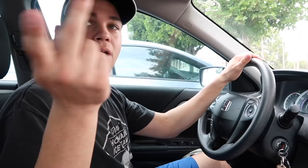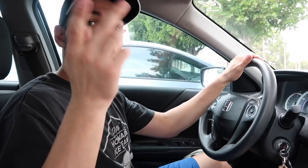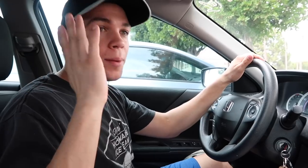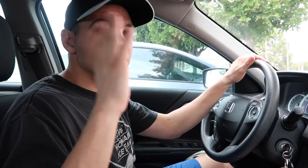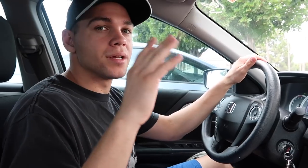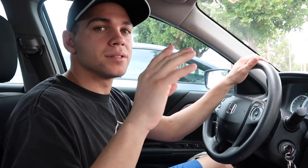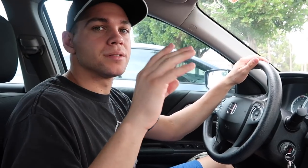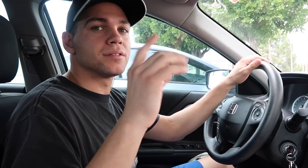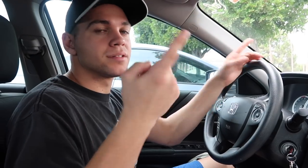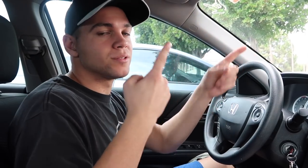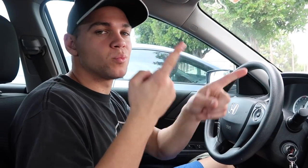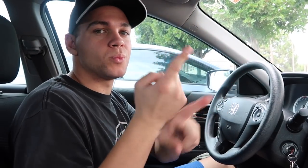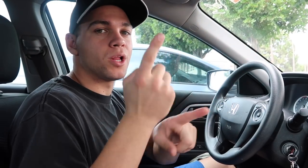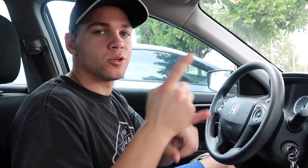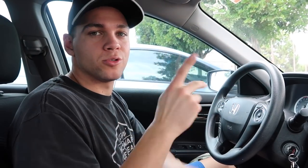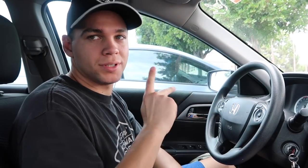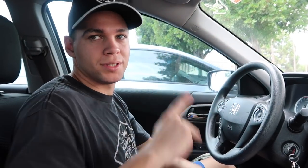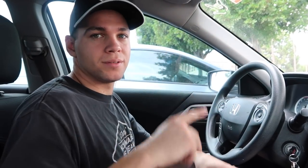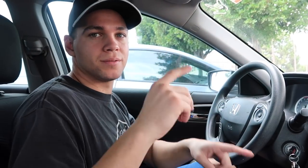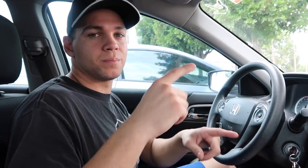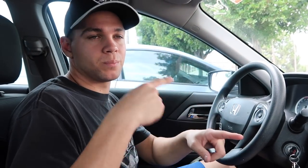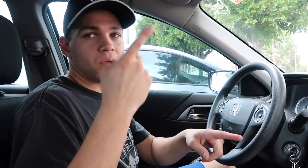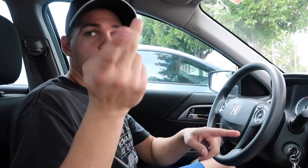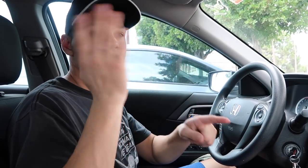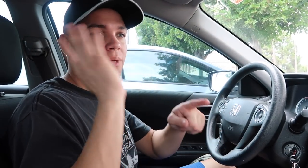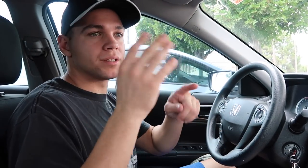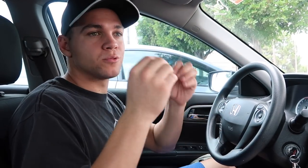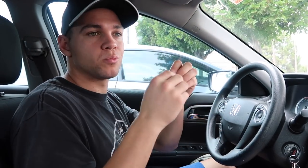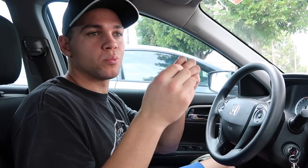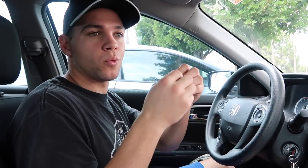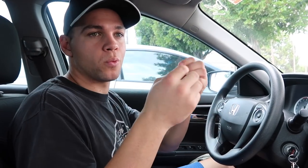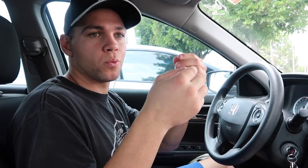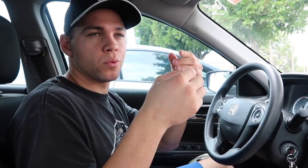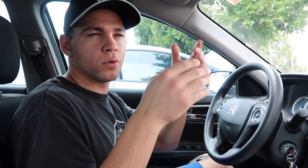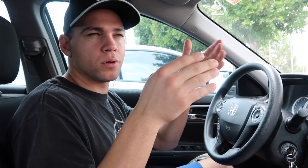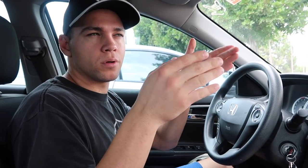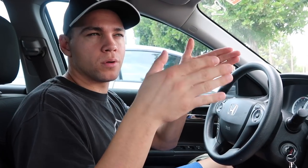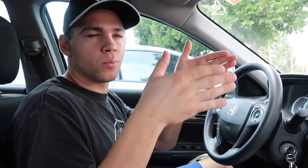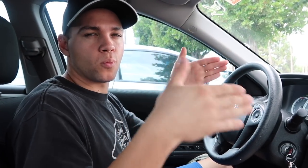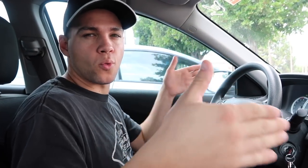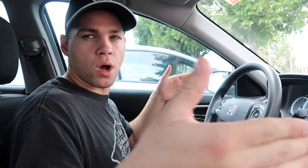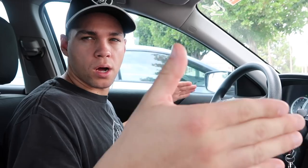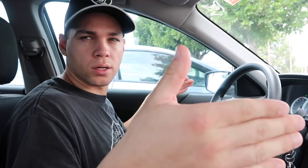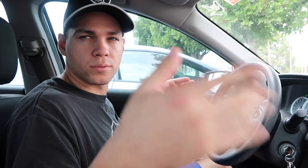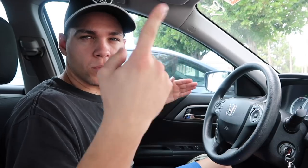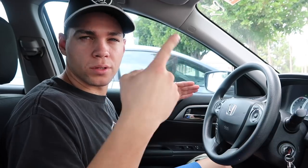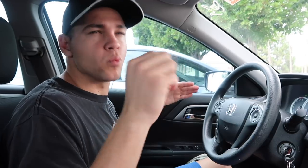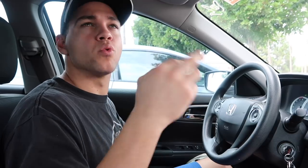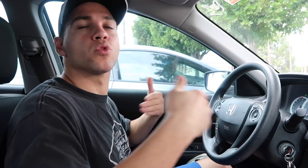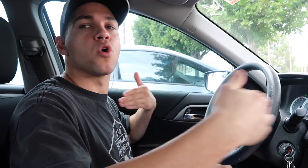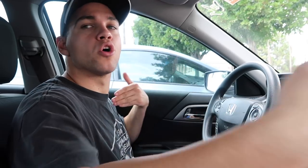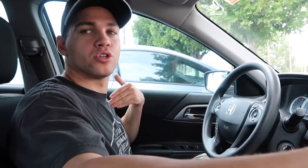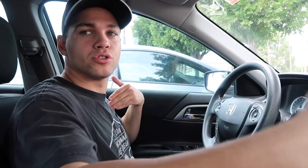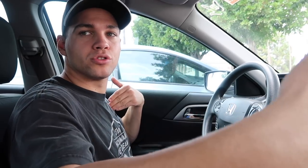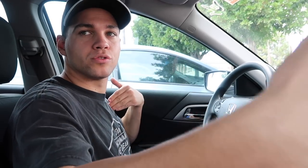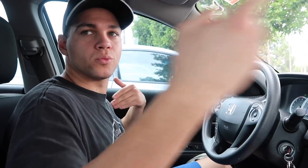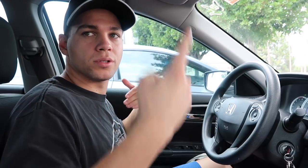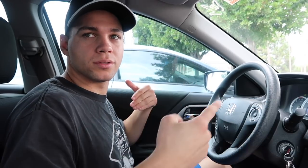Our bed is a regular king Our bed is more wide right? nono it's longer, right?